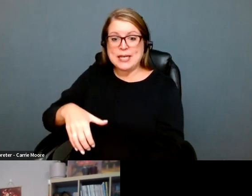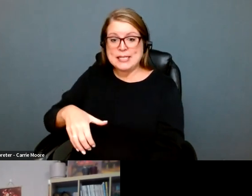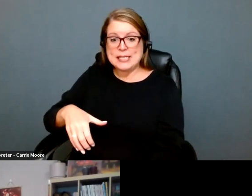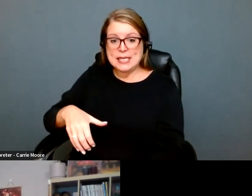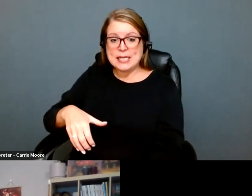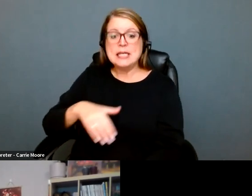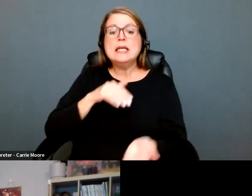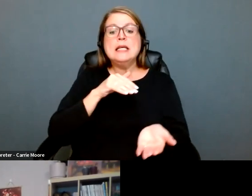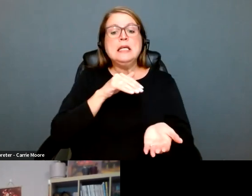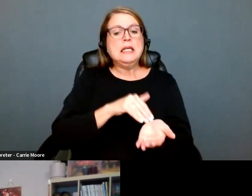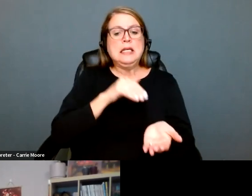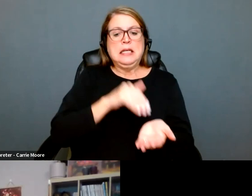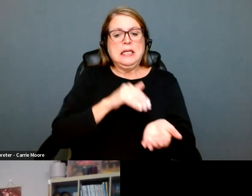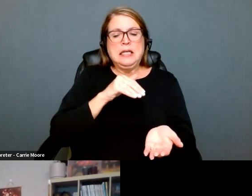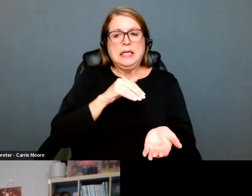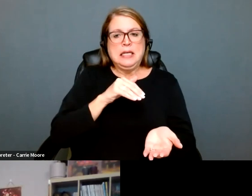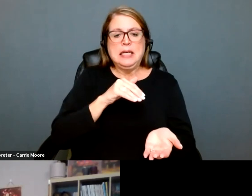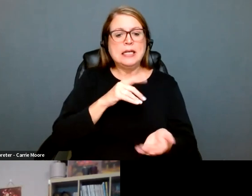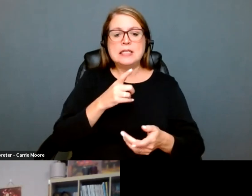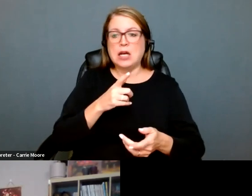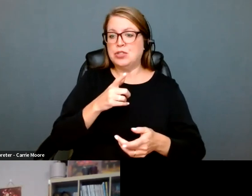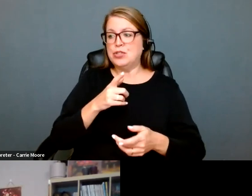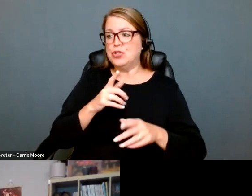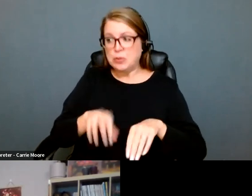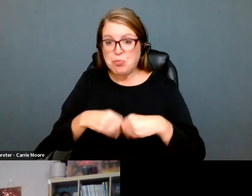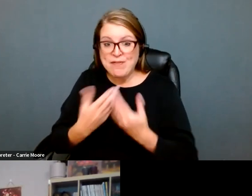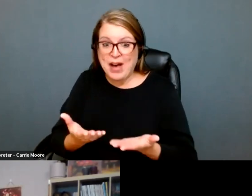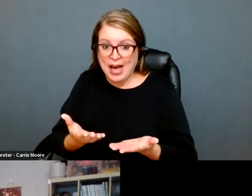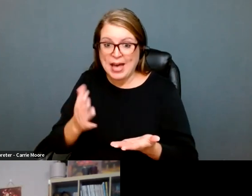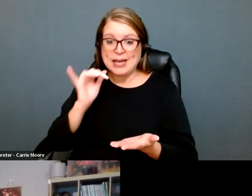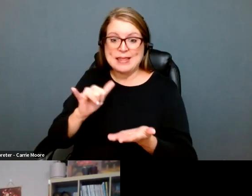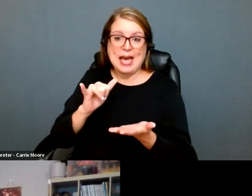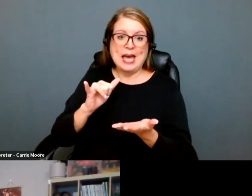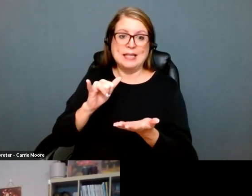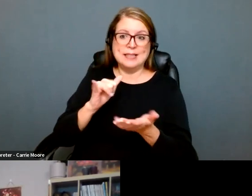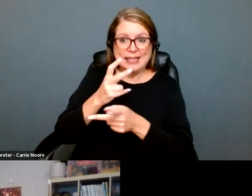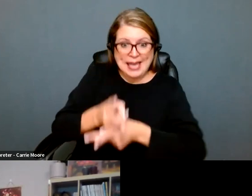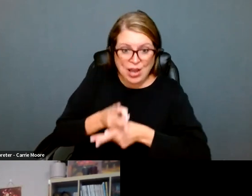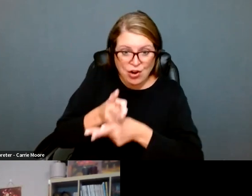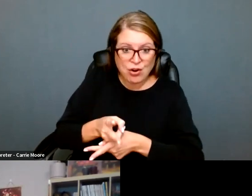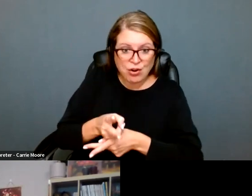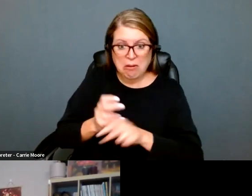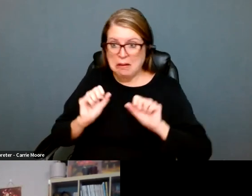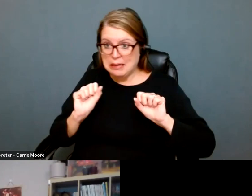person who's pregnant and chose to terminate that pregnancy. But we also now have criminal liability for